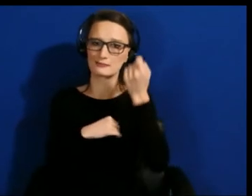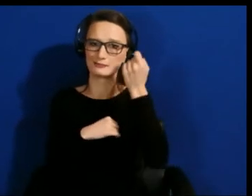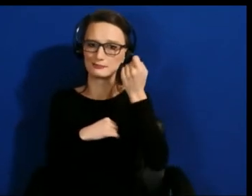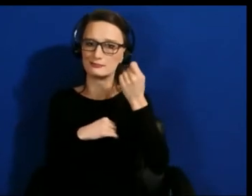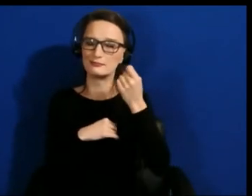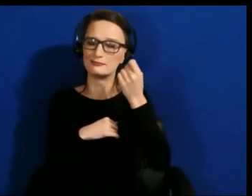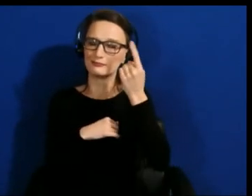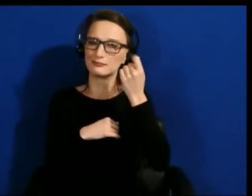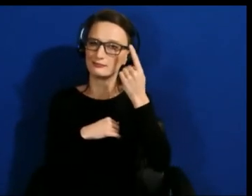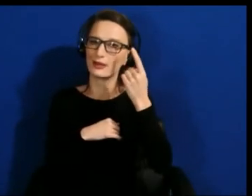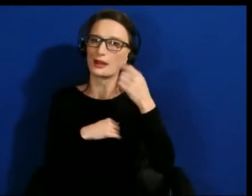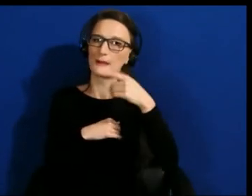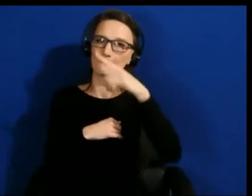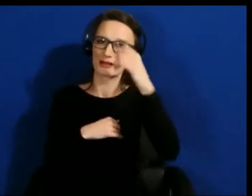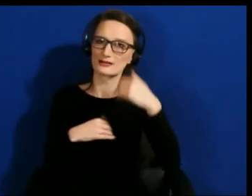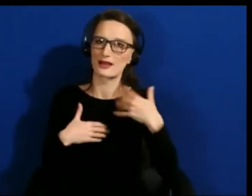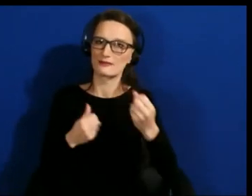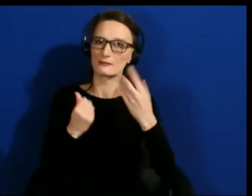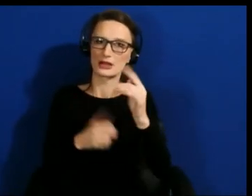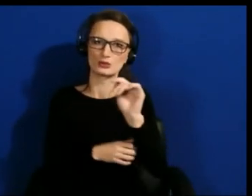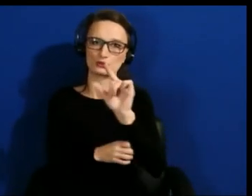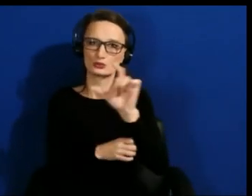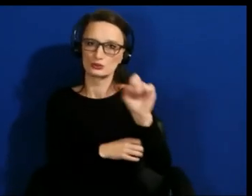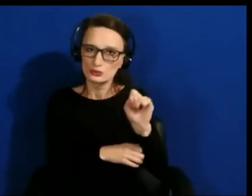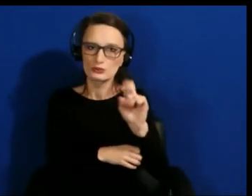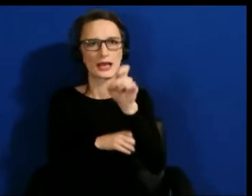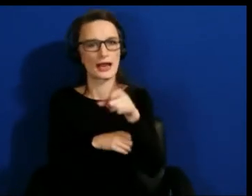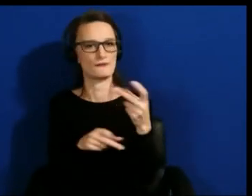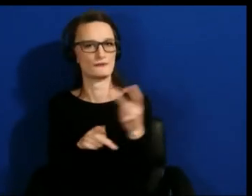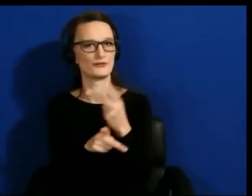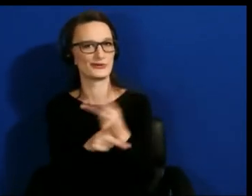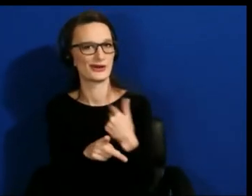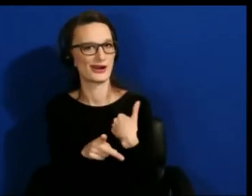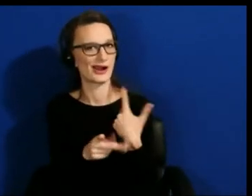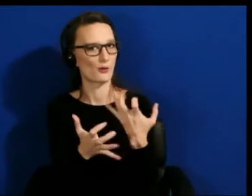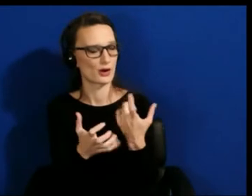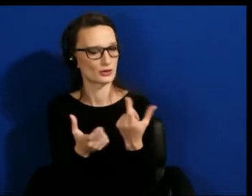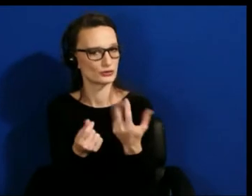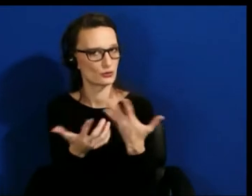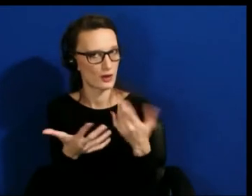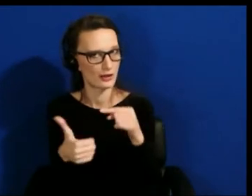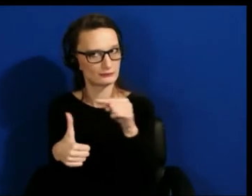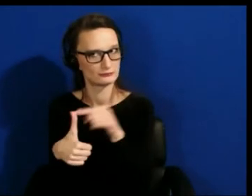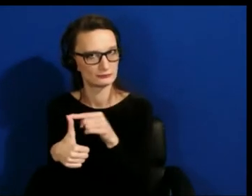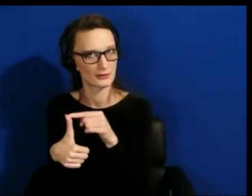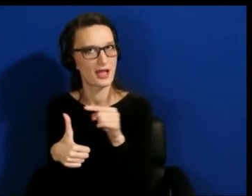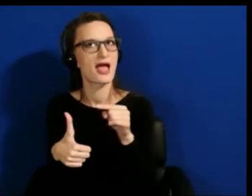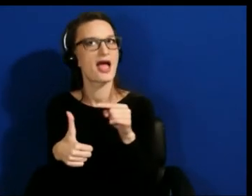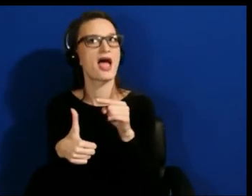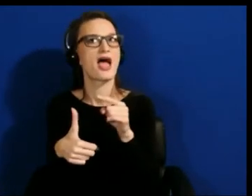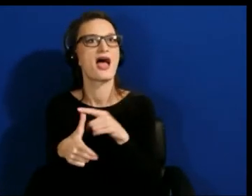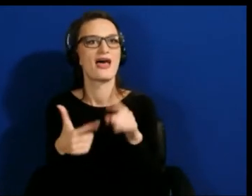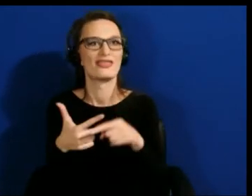to really figure out what you want to be doing and work your way backwards. Yeah. Thank you.